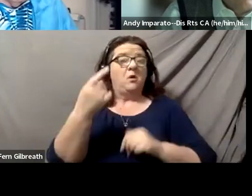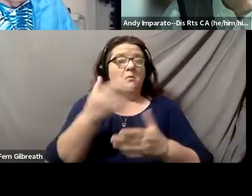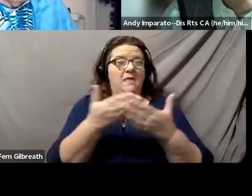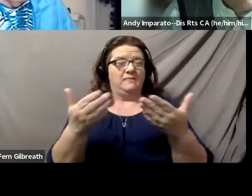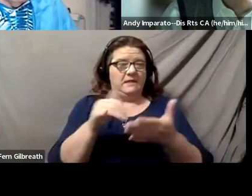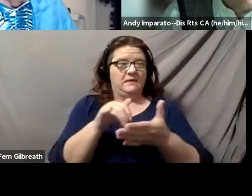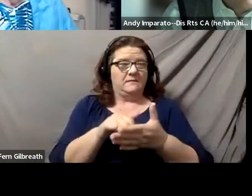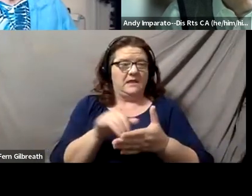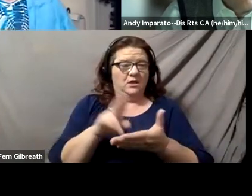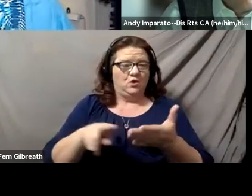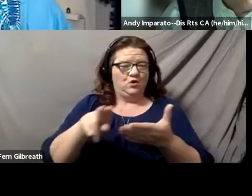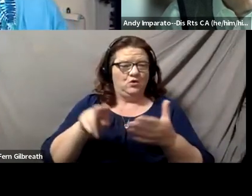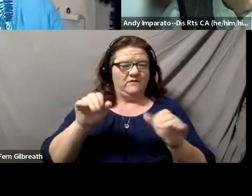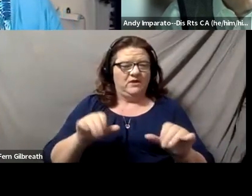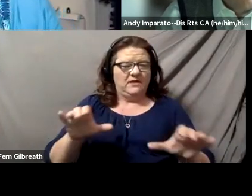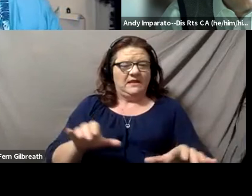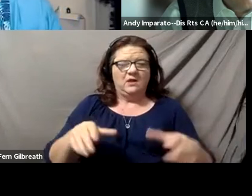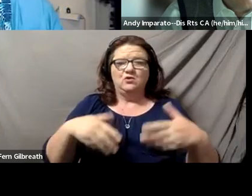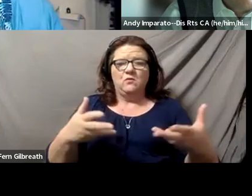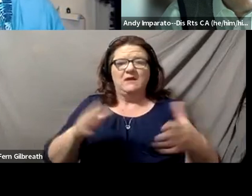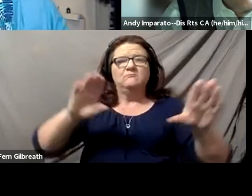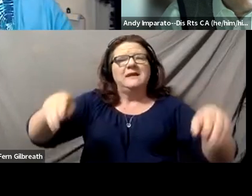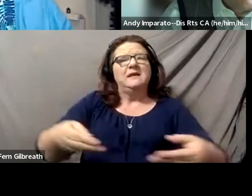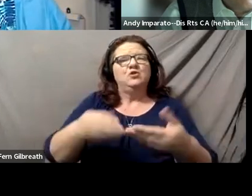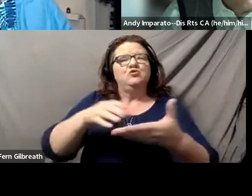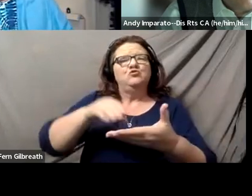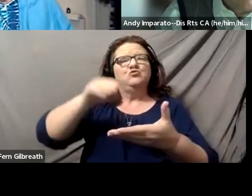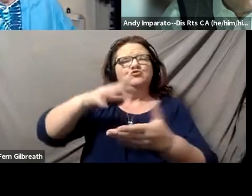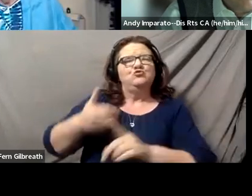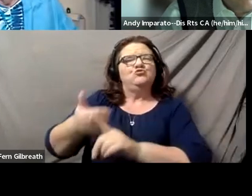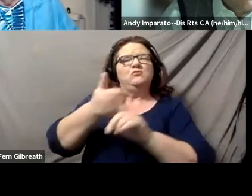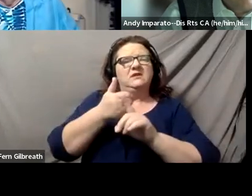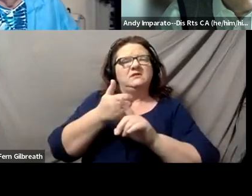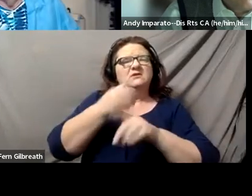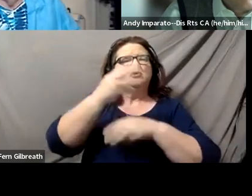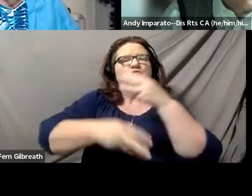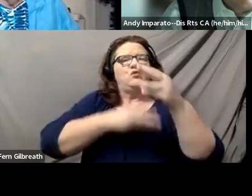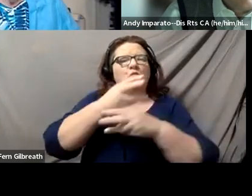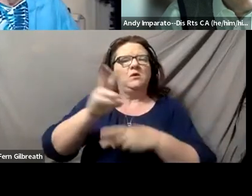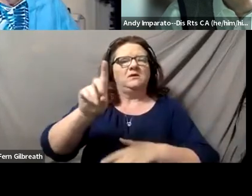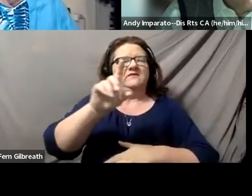is introduce students to the world of disability and disability identity